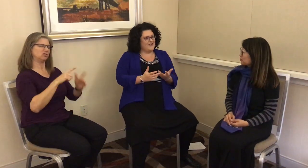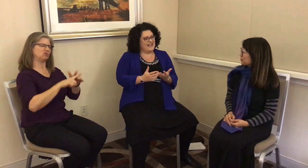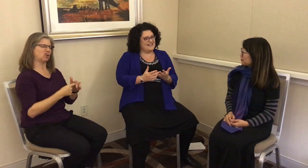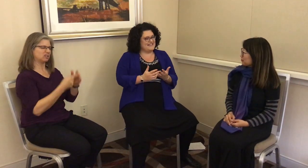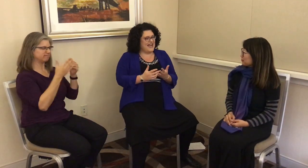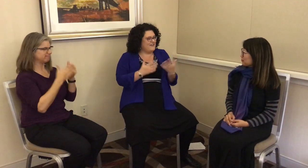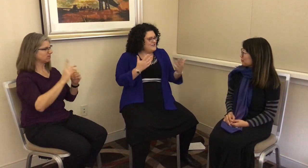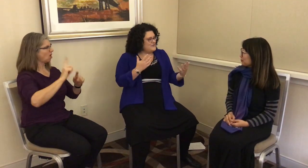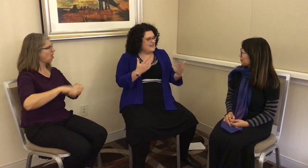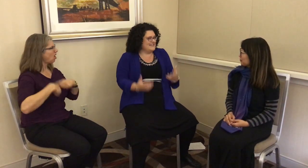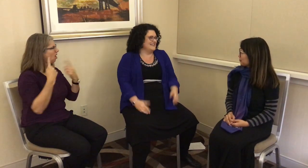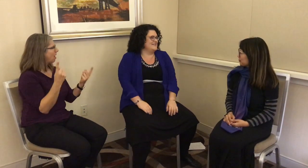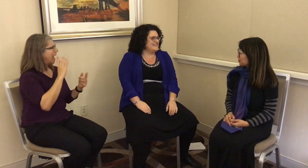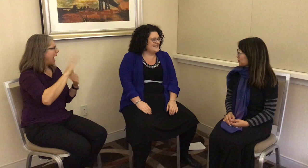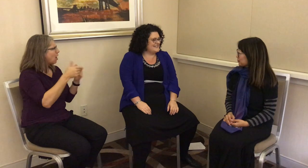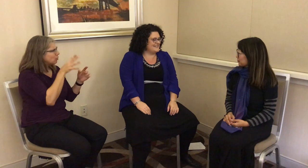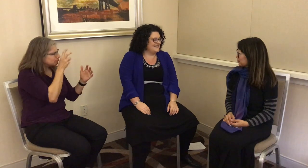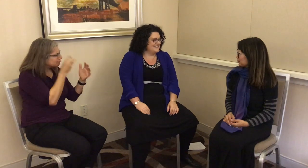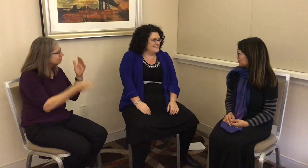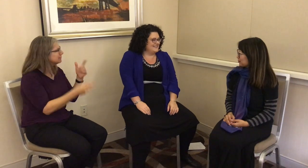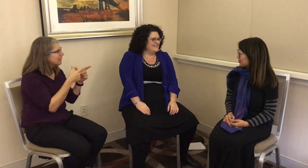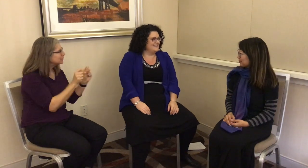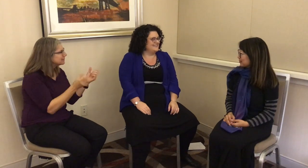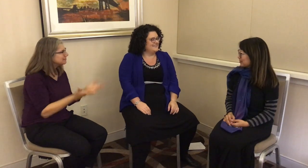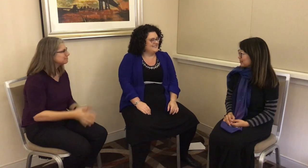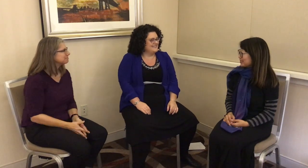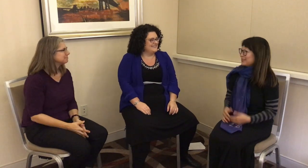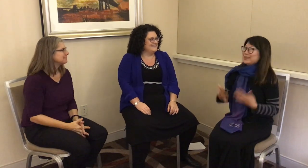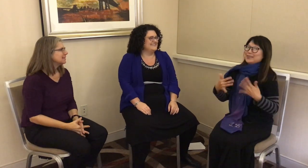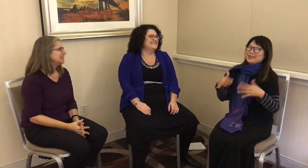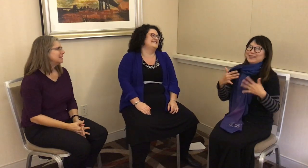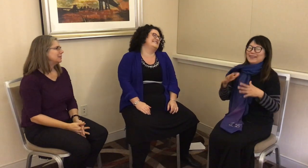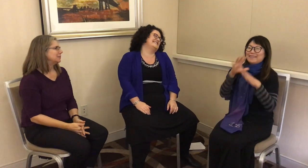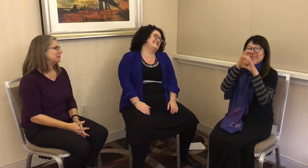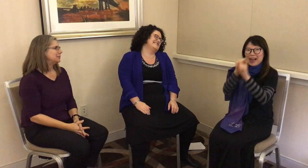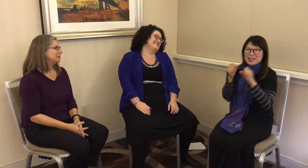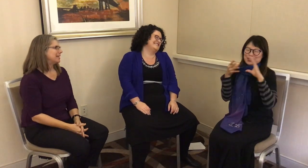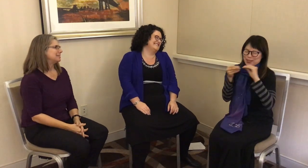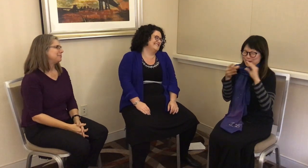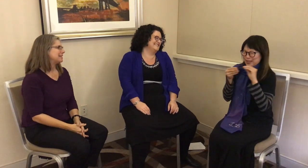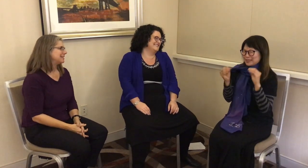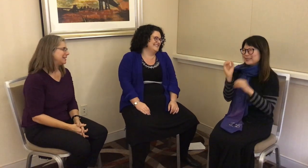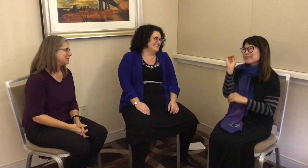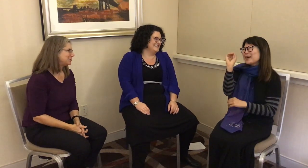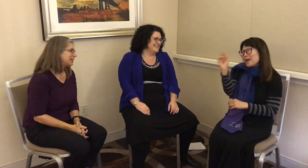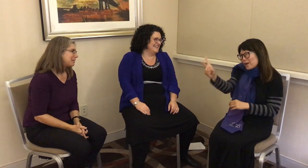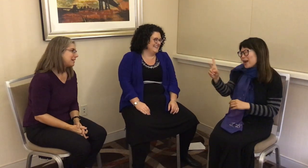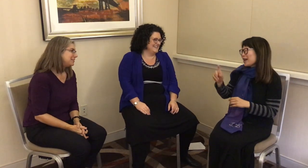of our guests, how did you get into linguistics? L: Oh, that’s a fascinating story, if I